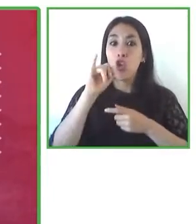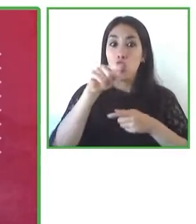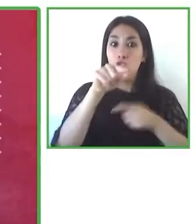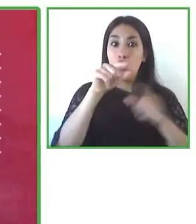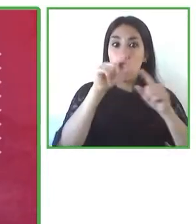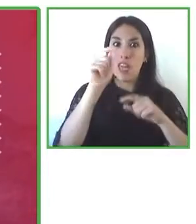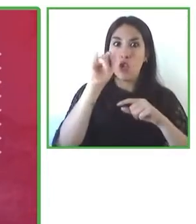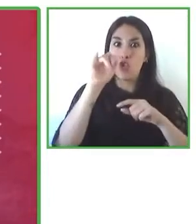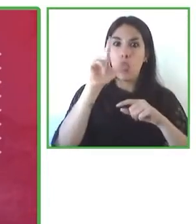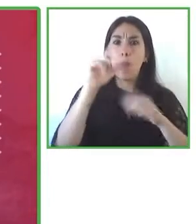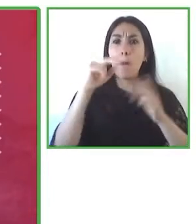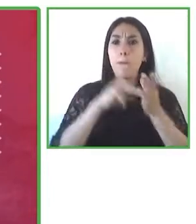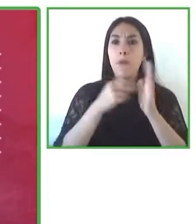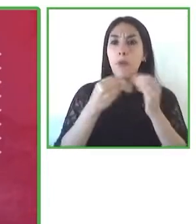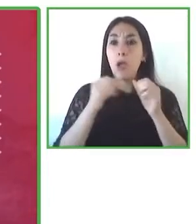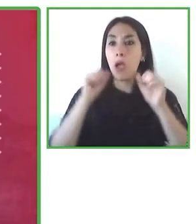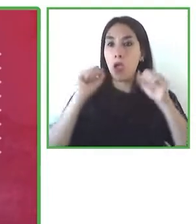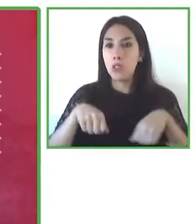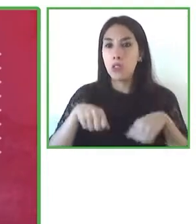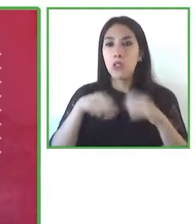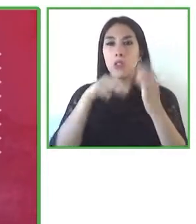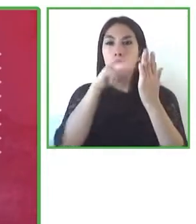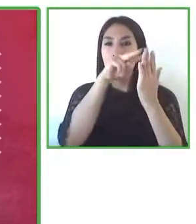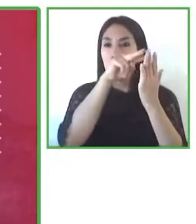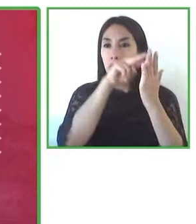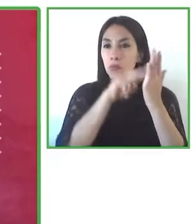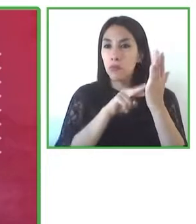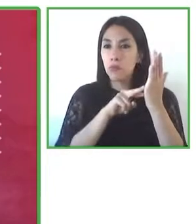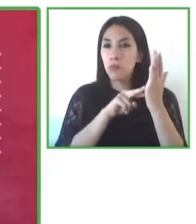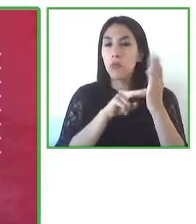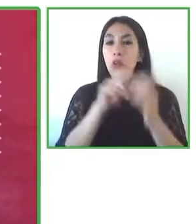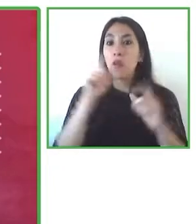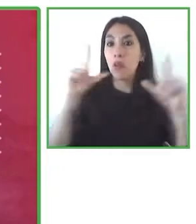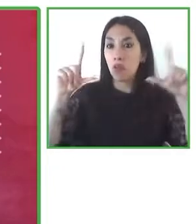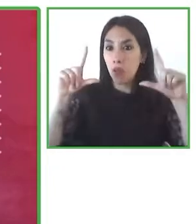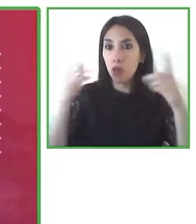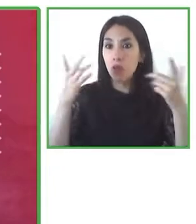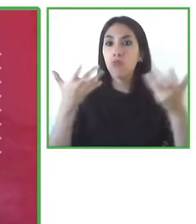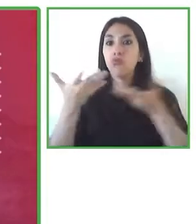and so, using screen readers we were able to share all these books with other people with visual